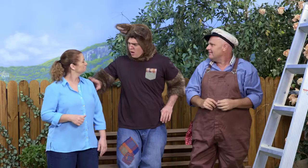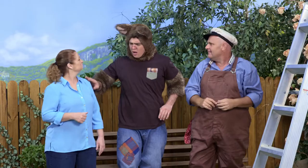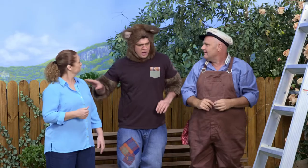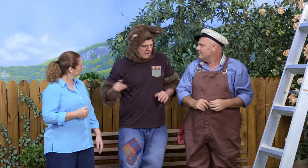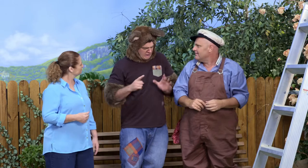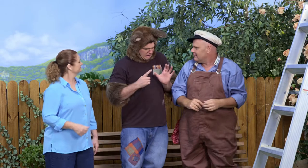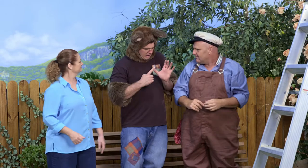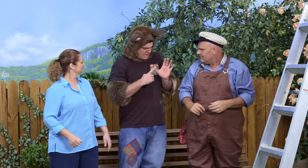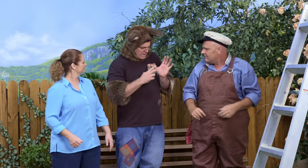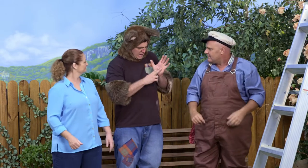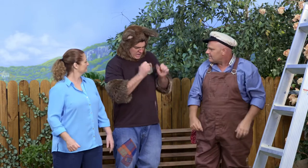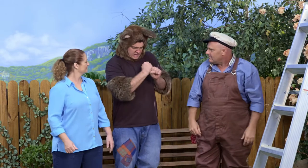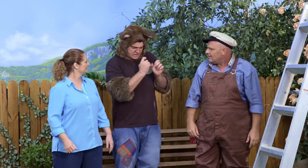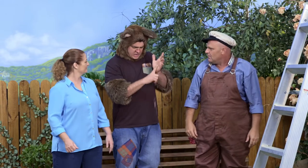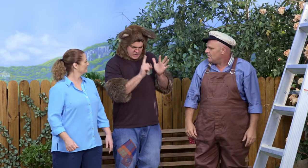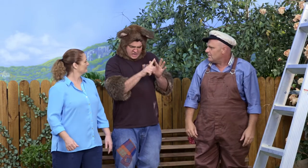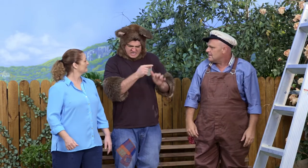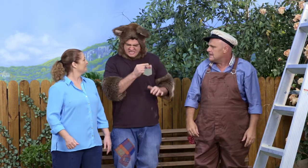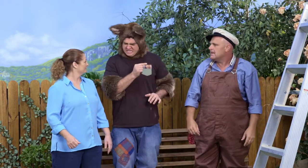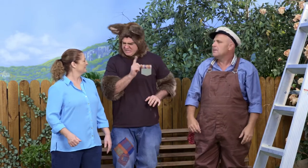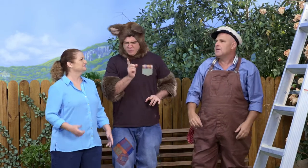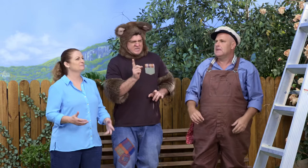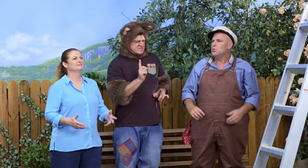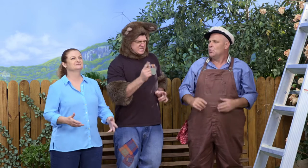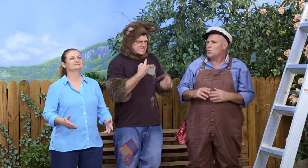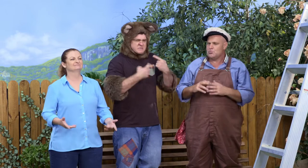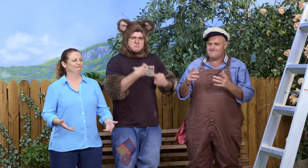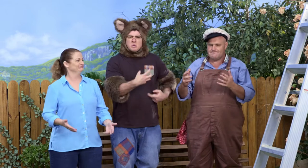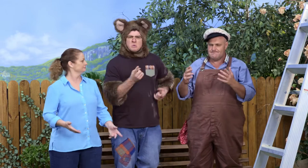Sally, what's an 'angle'? Could you tell me more?